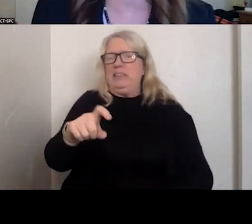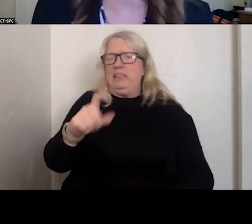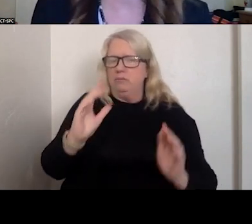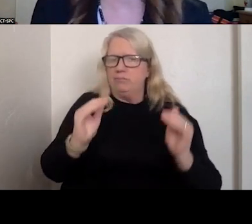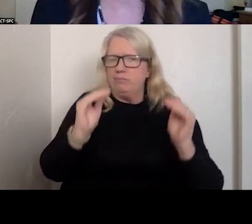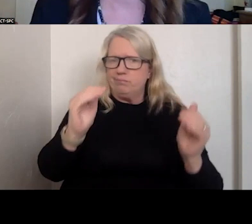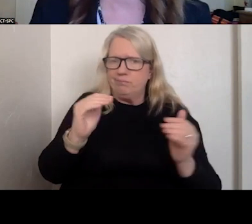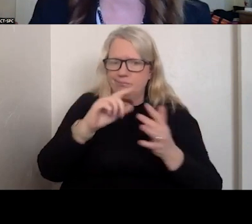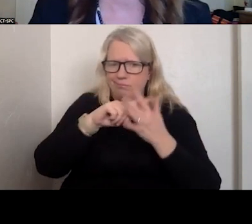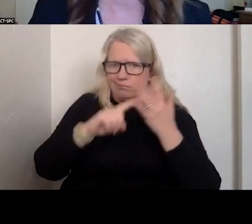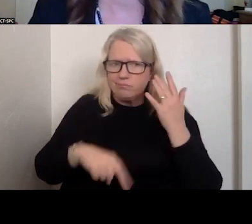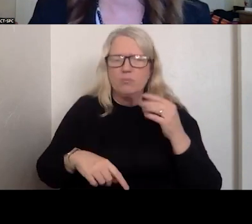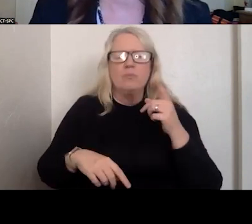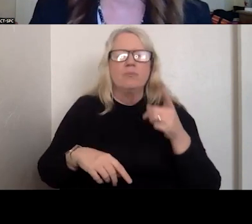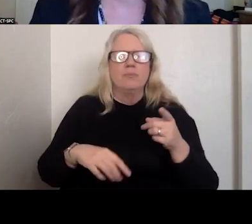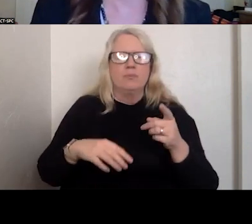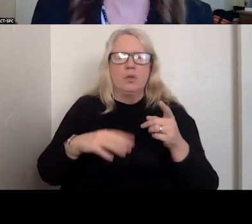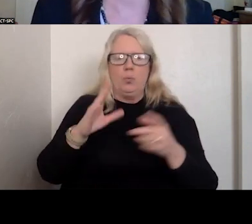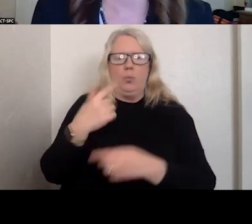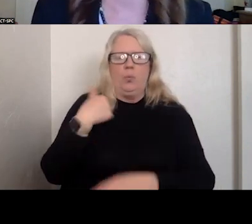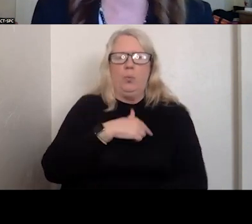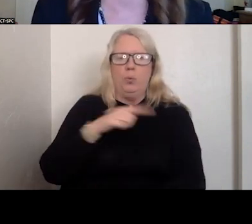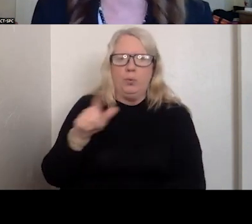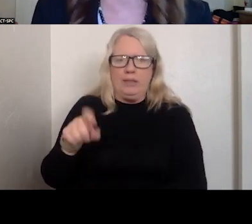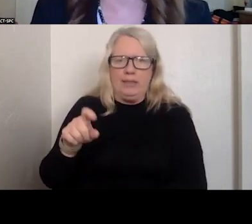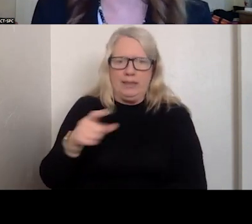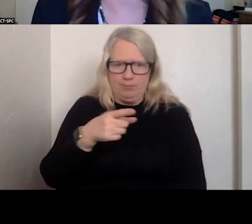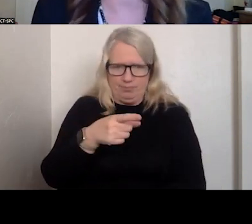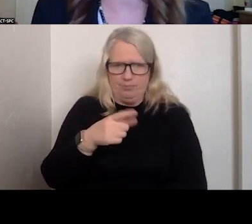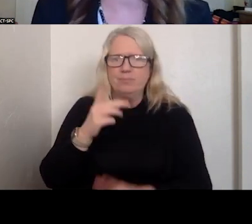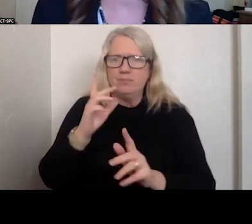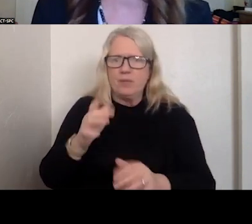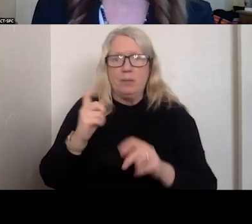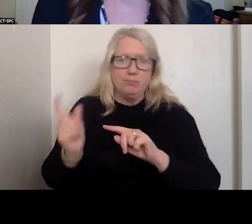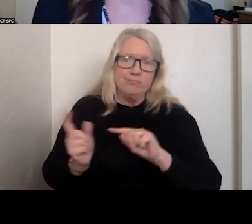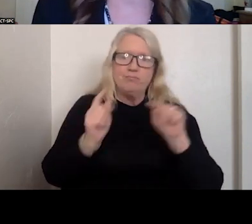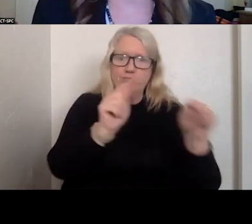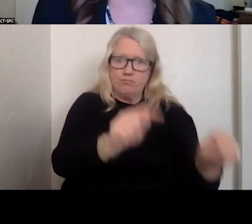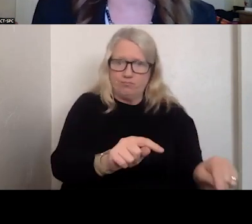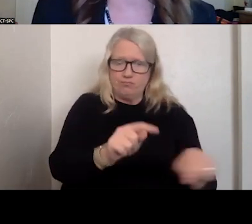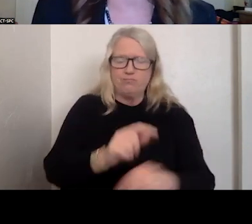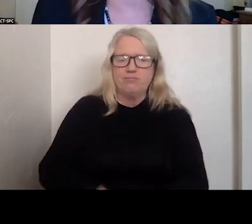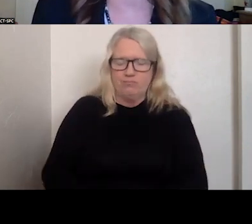SOMEONE TO COME. THOSE ARE THE OUTREACH